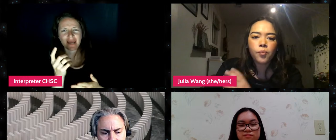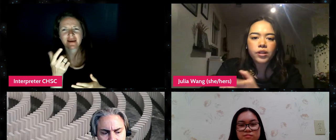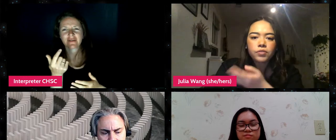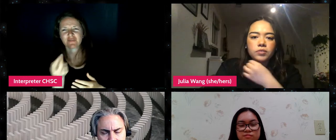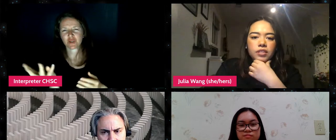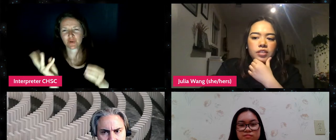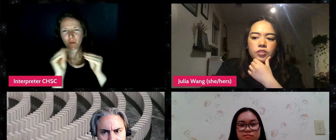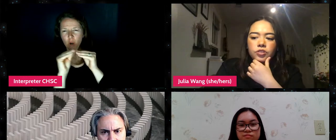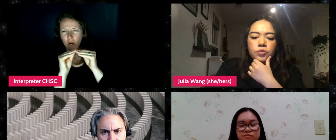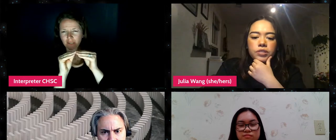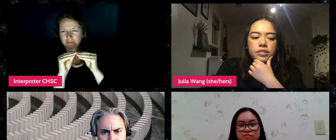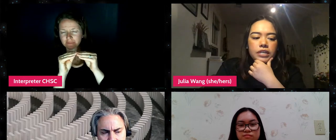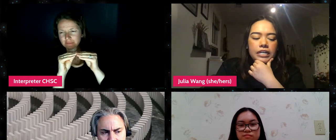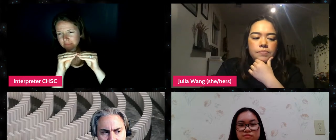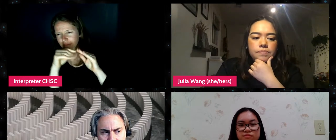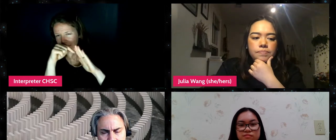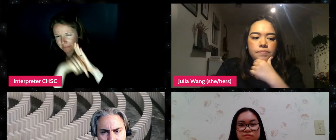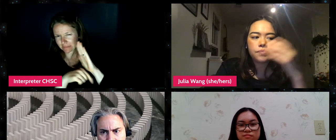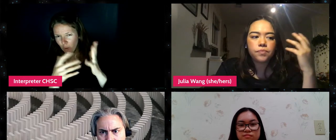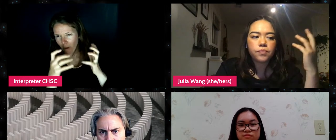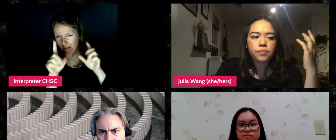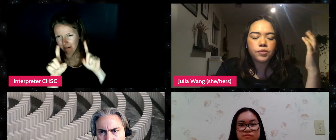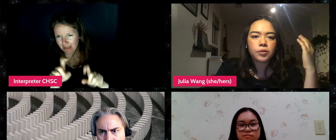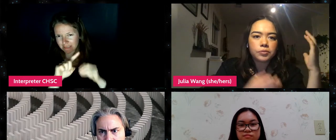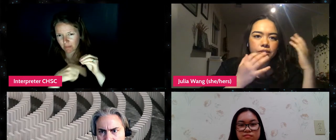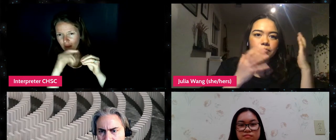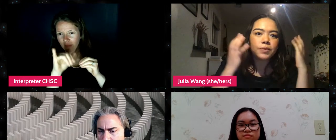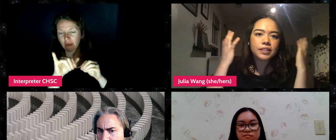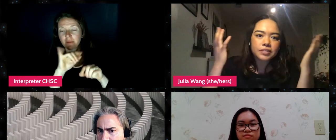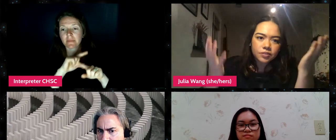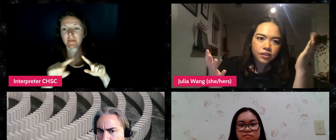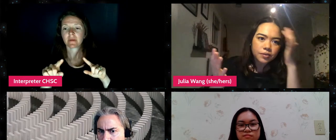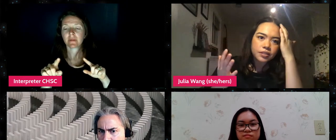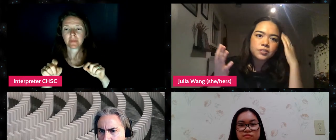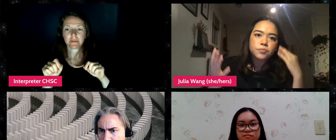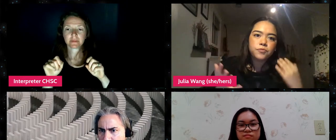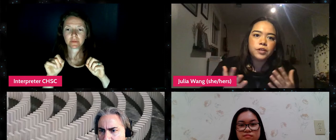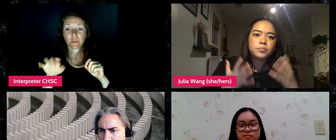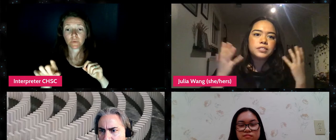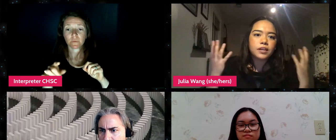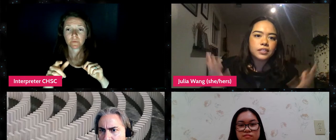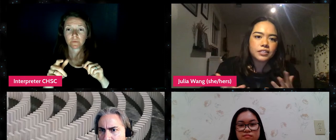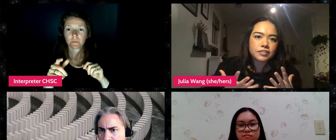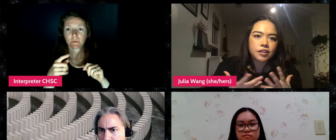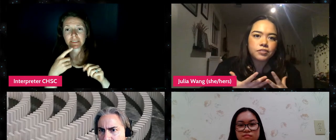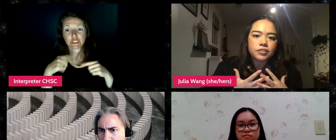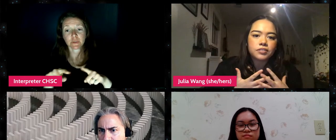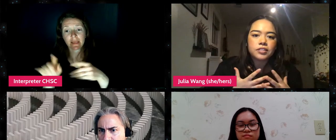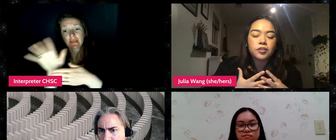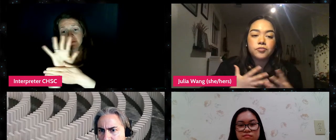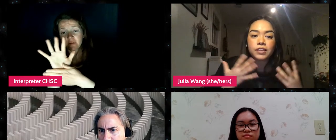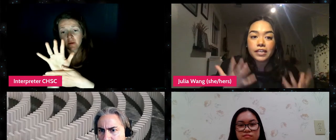But one of those, I think too is, you know, you said in this film, we saw Lily discover herself,